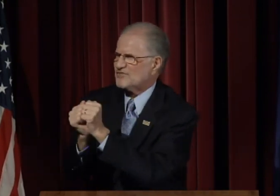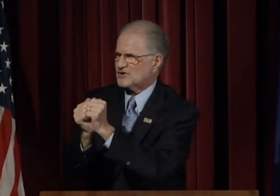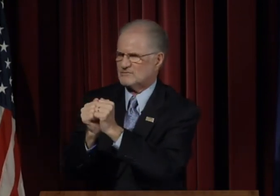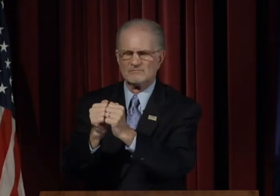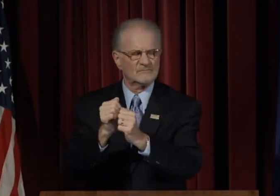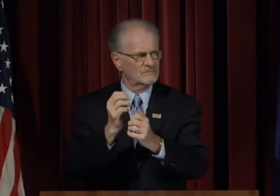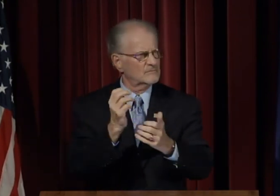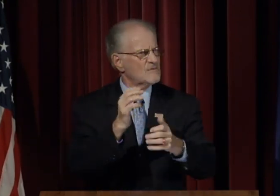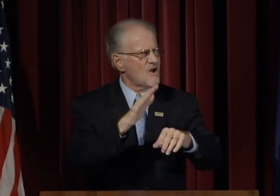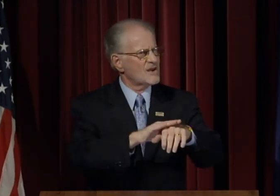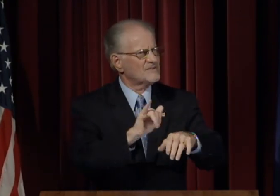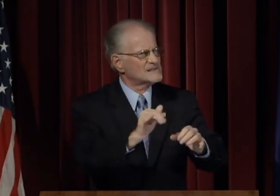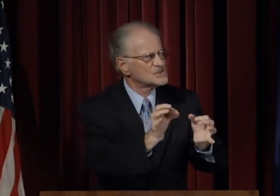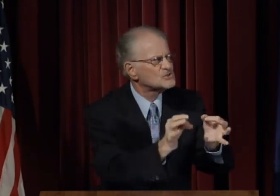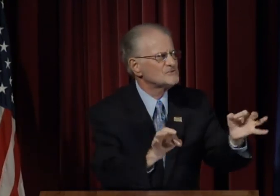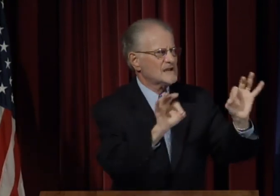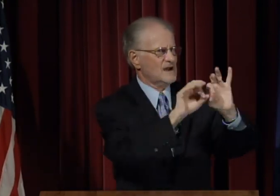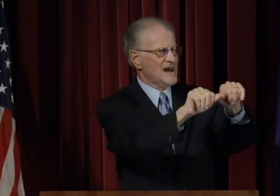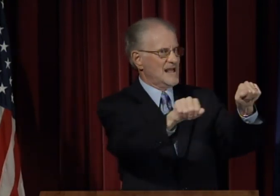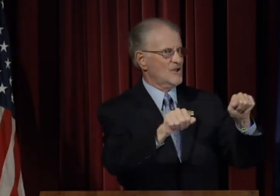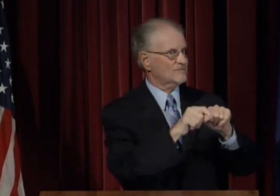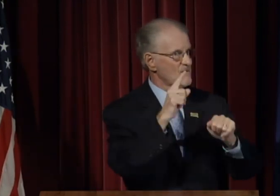on this critical area for our future.